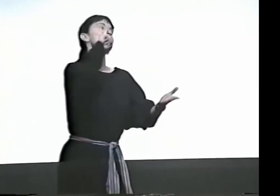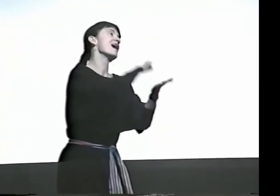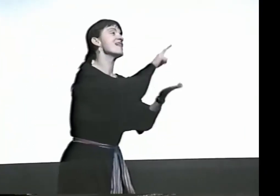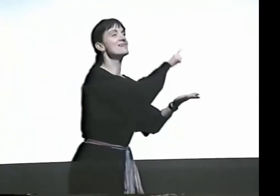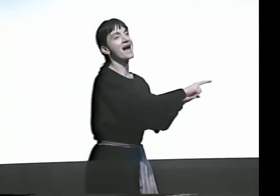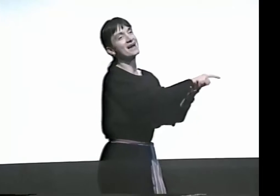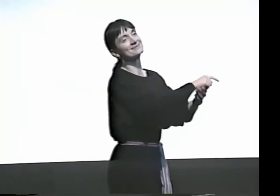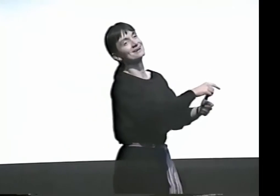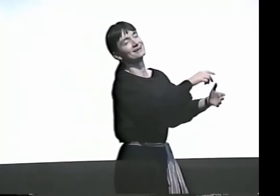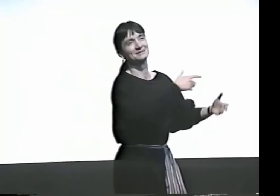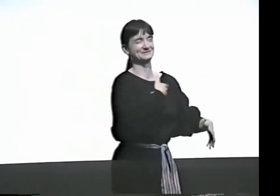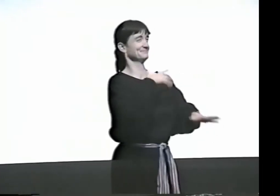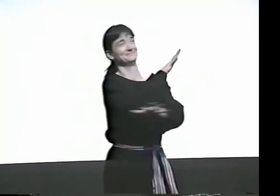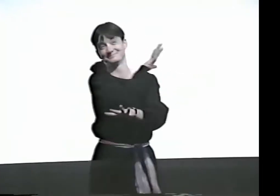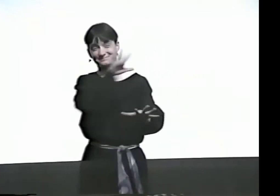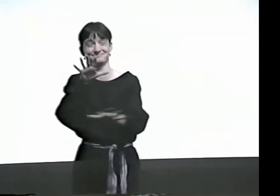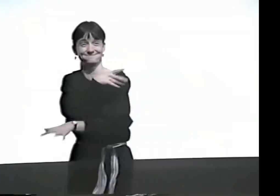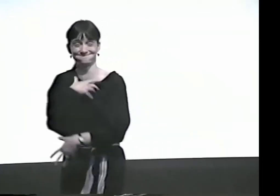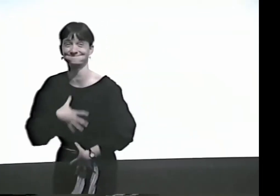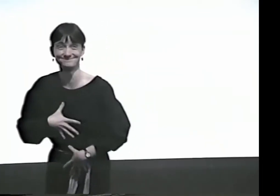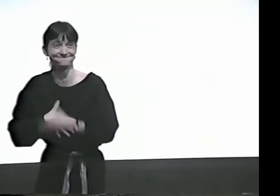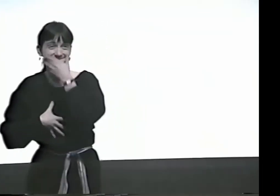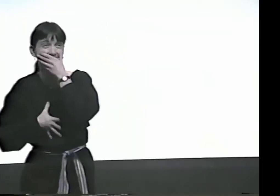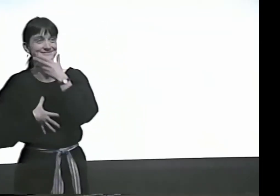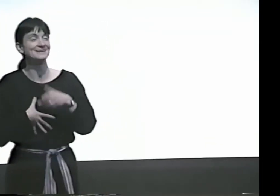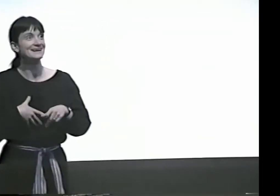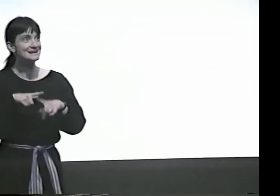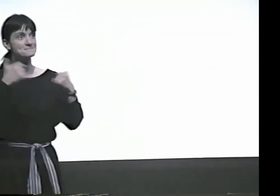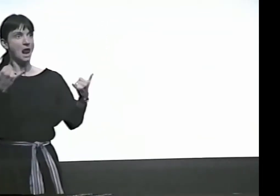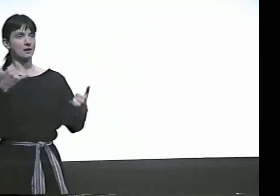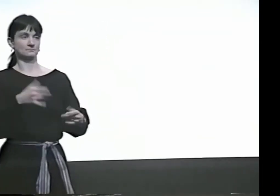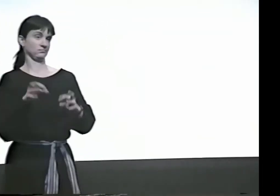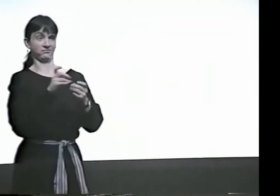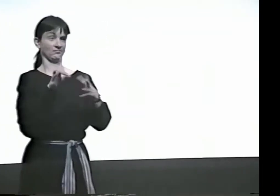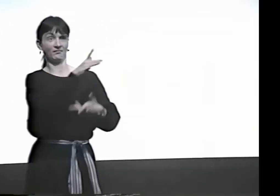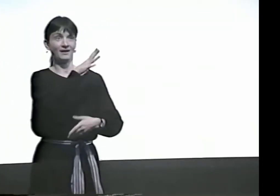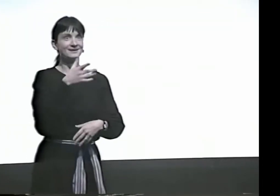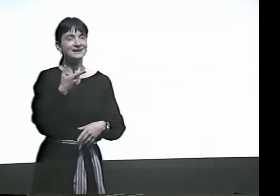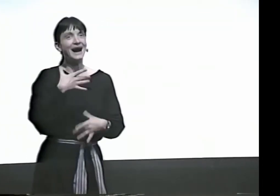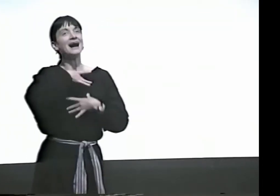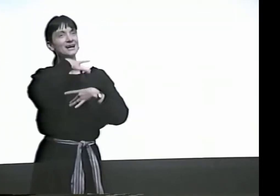"I THINK I FELL IN LOVE--" AND I'M REALLY AWKWARD WITH WHAT I'M DOING.